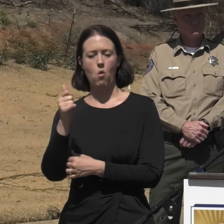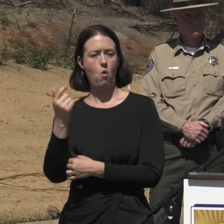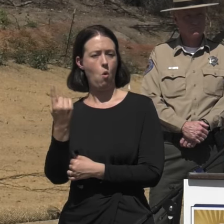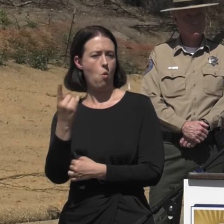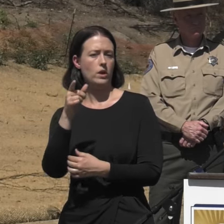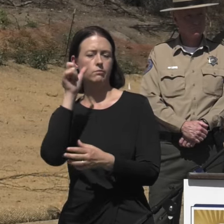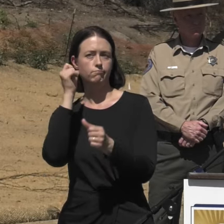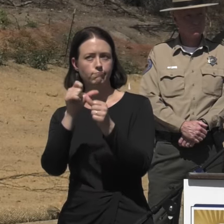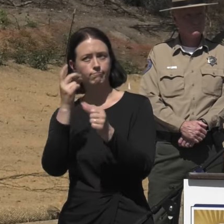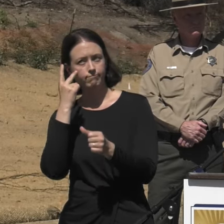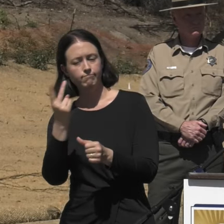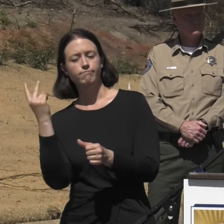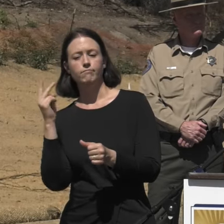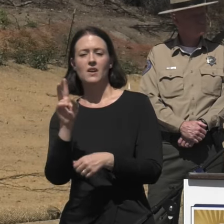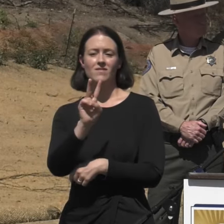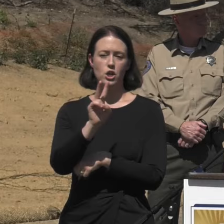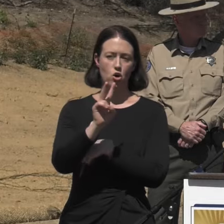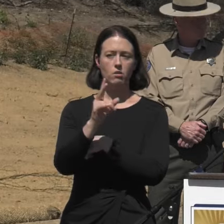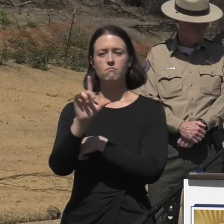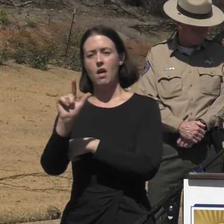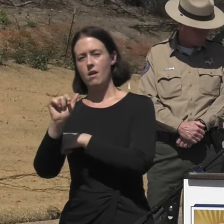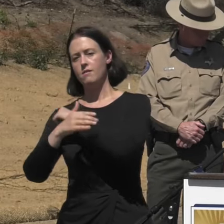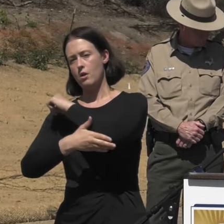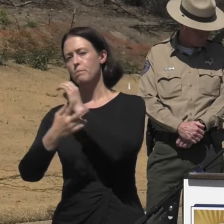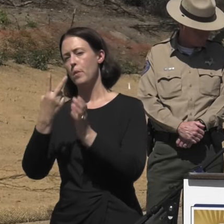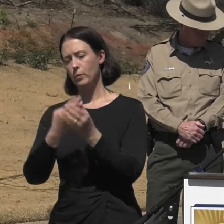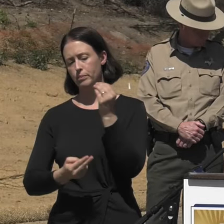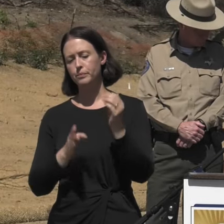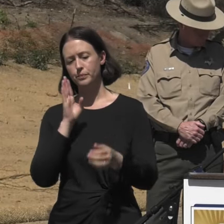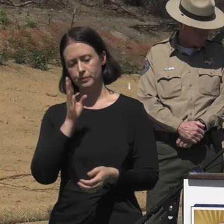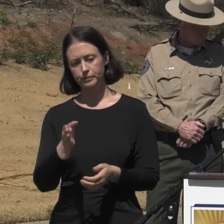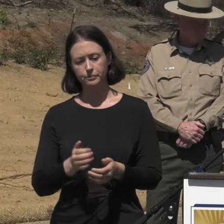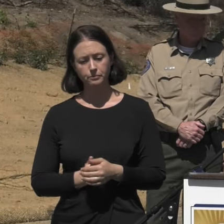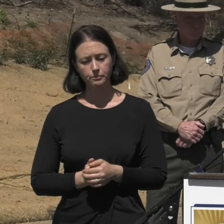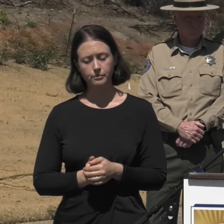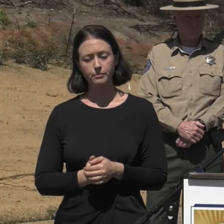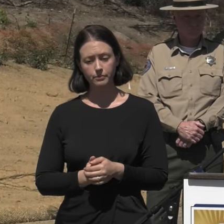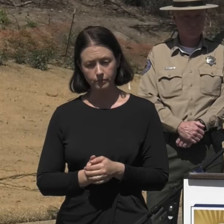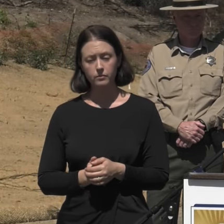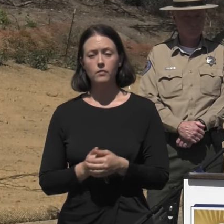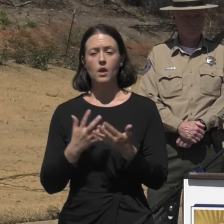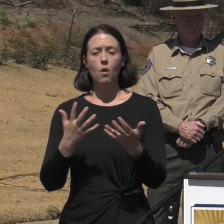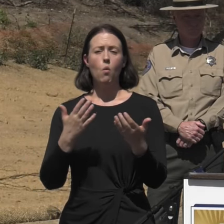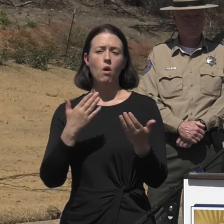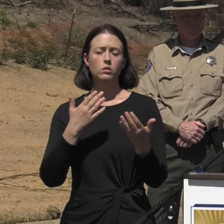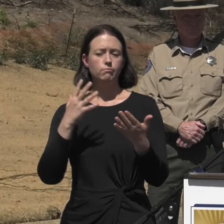Ventura County and Los Angeles County. I want to be able to take this opportunity